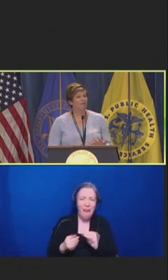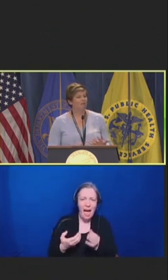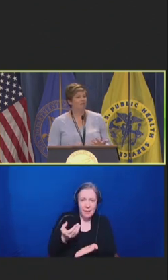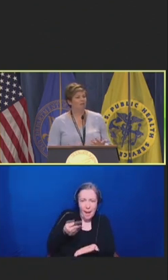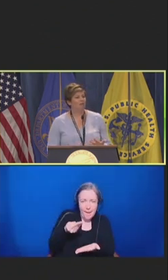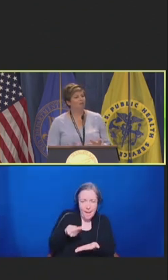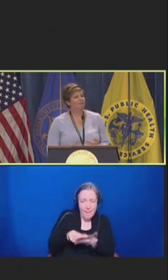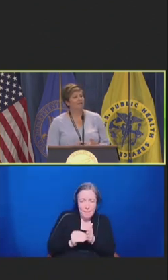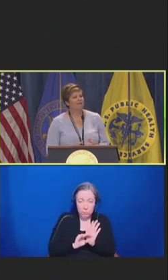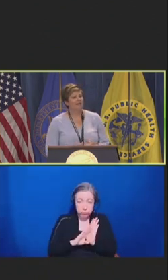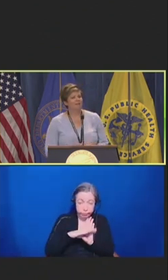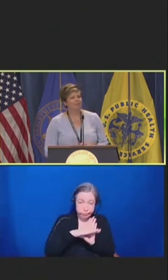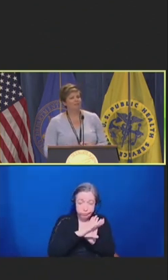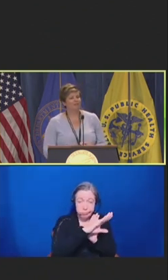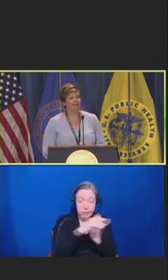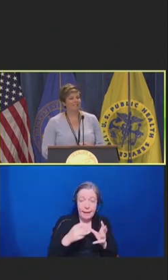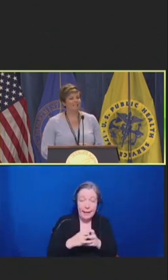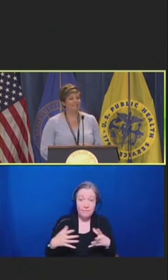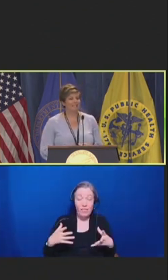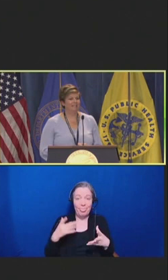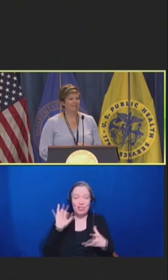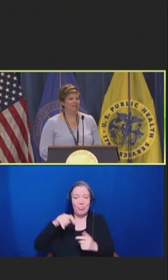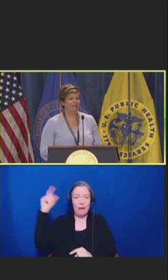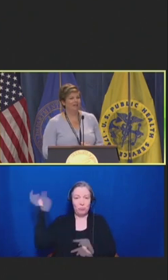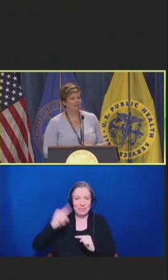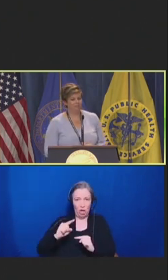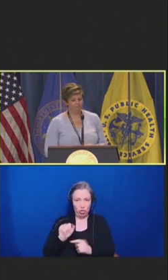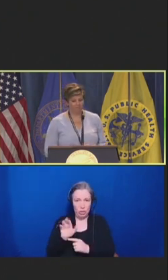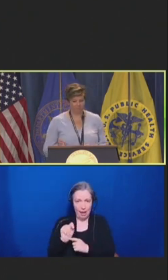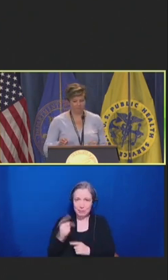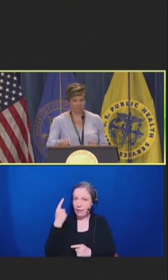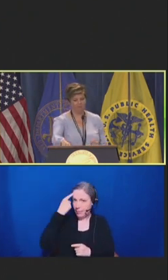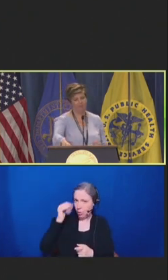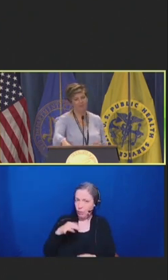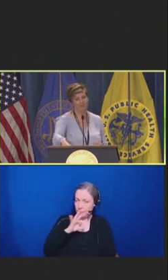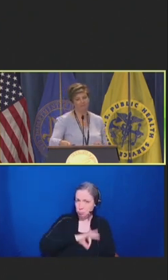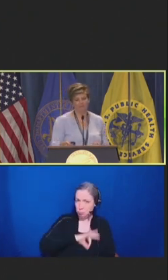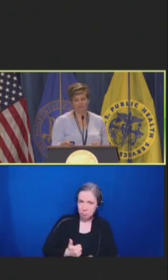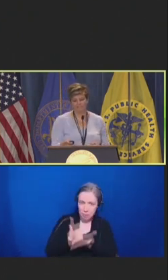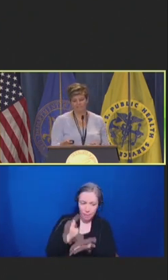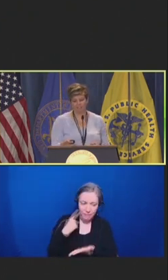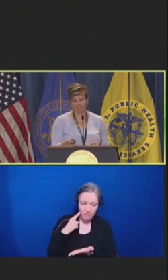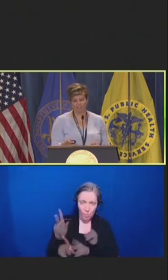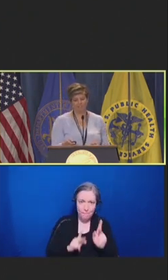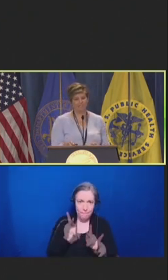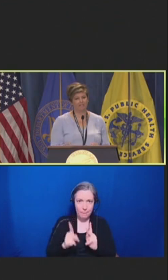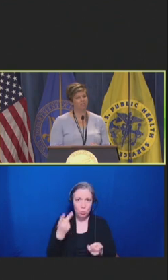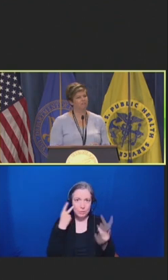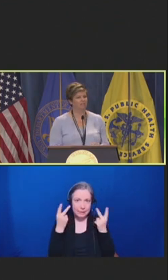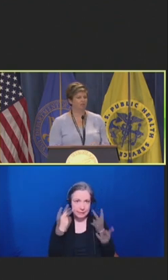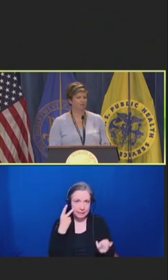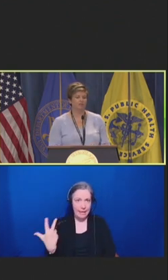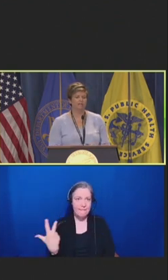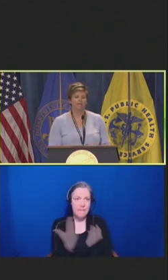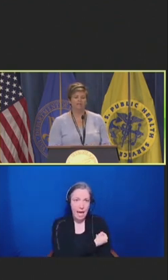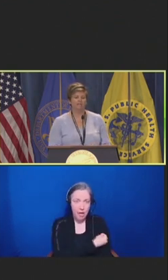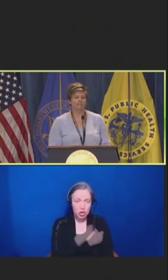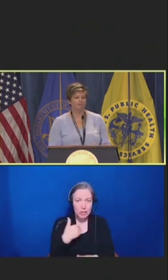for folks in terms of accessing their vaccinations and just making sure that they can afford